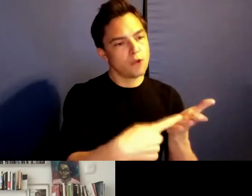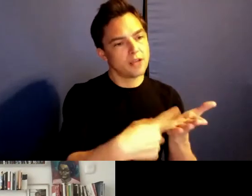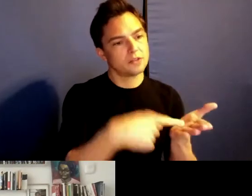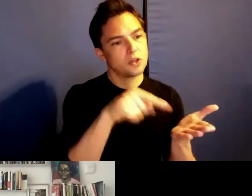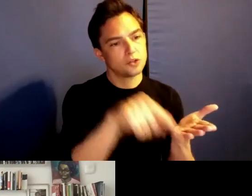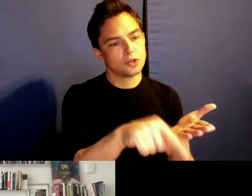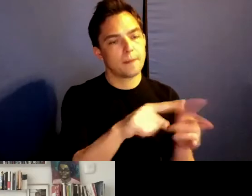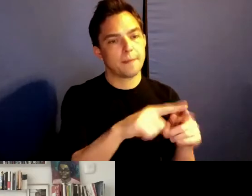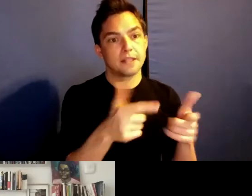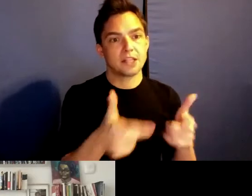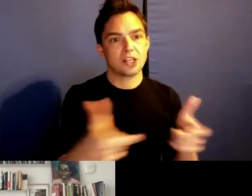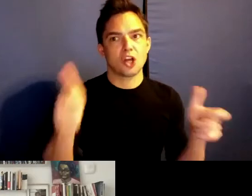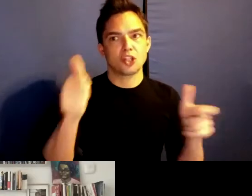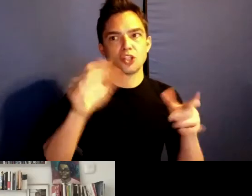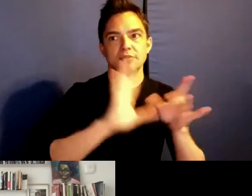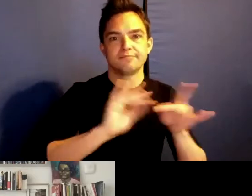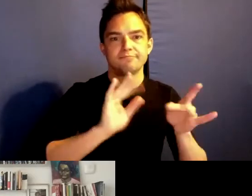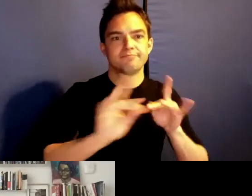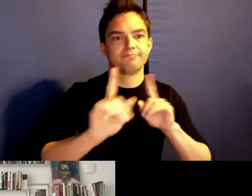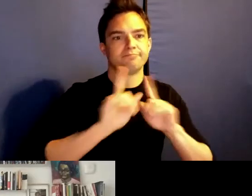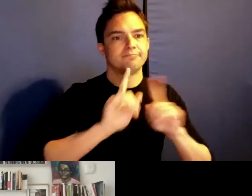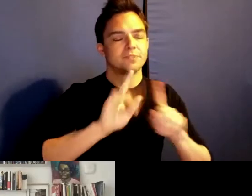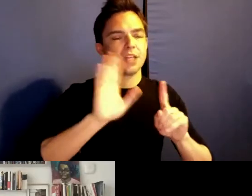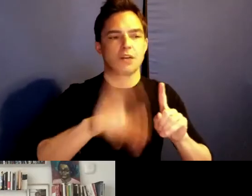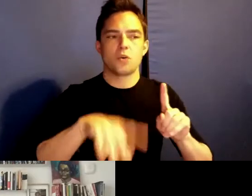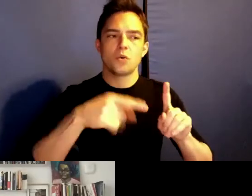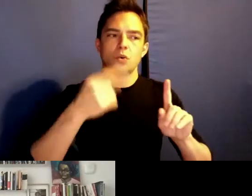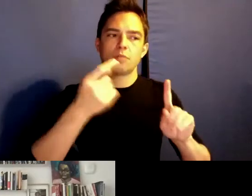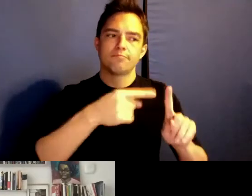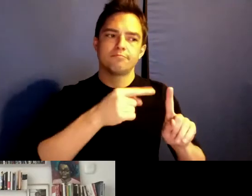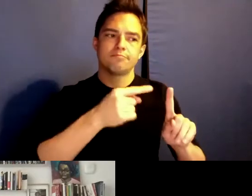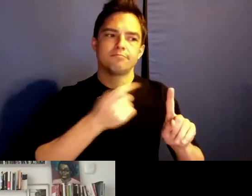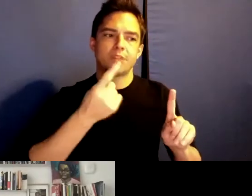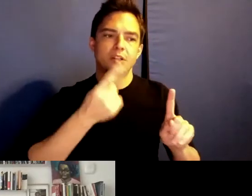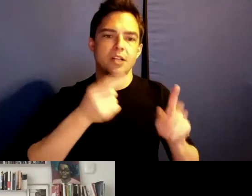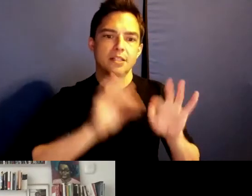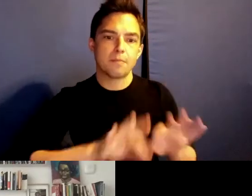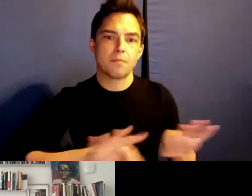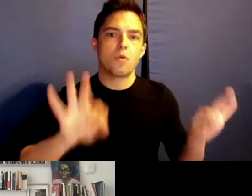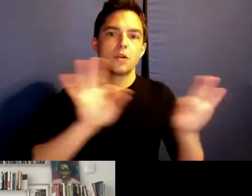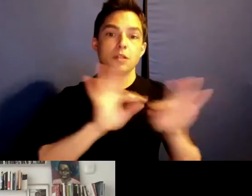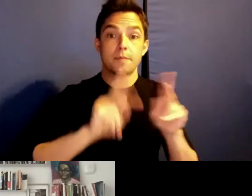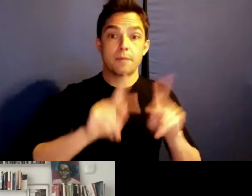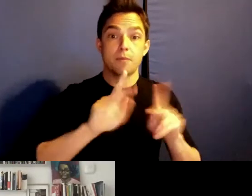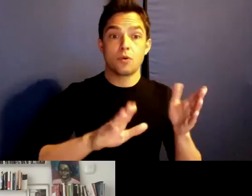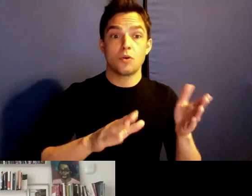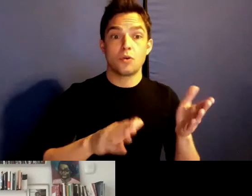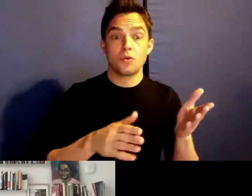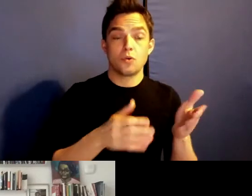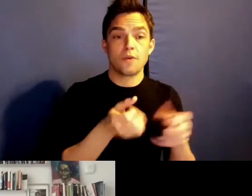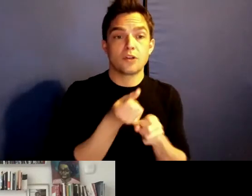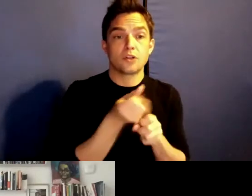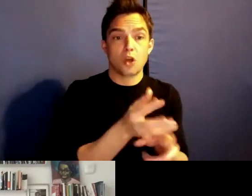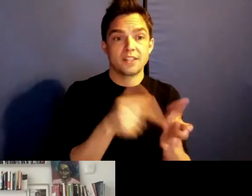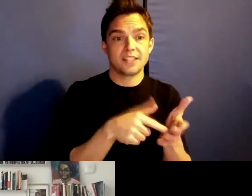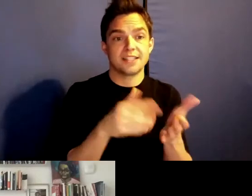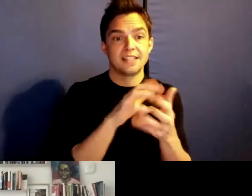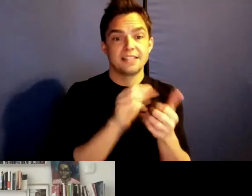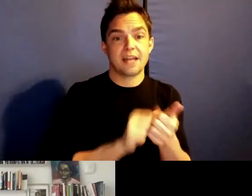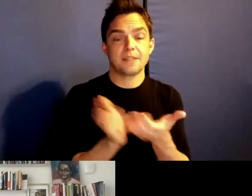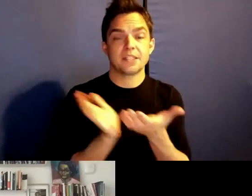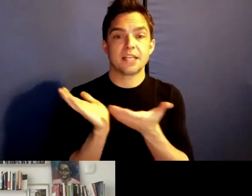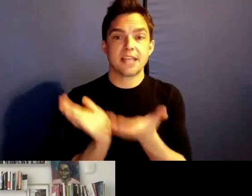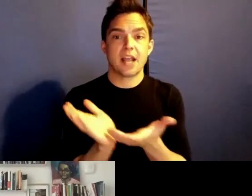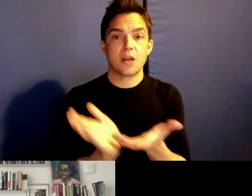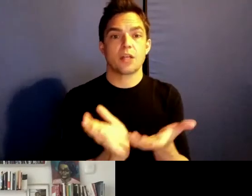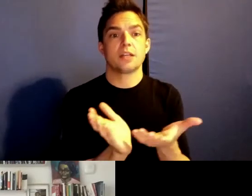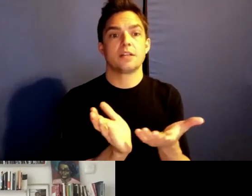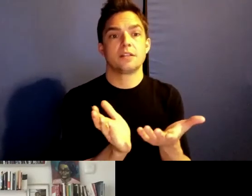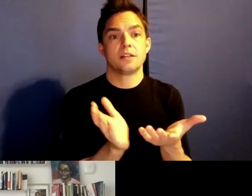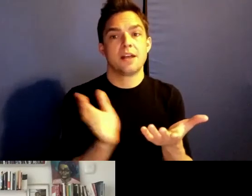address, but it's so important that the people carried it are telling those stories.